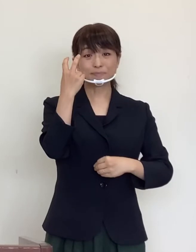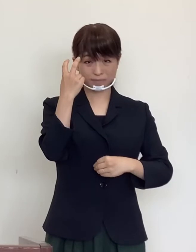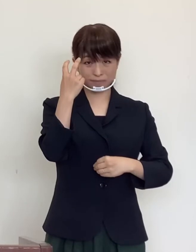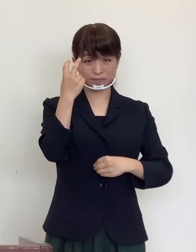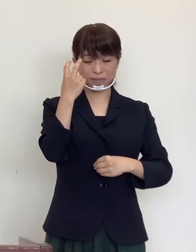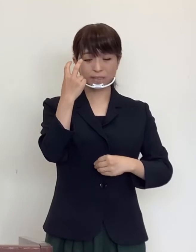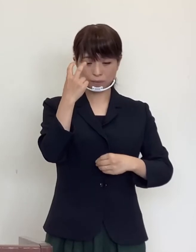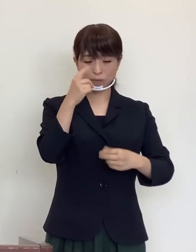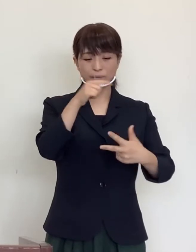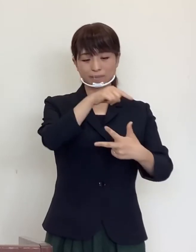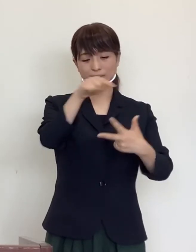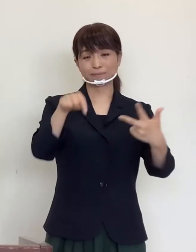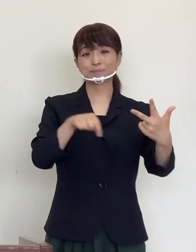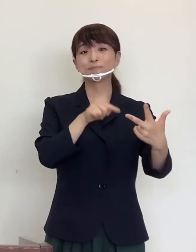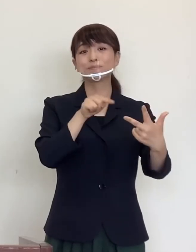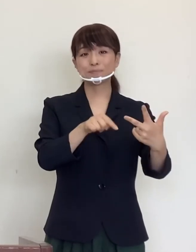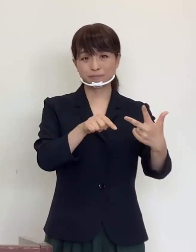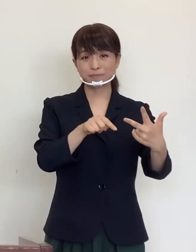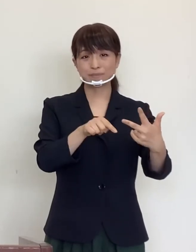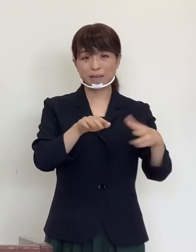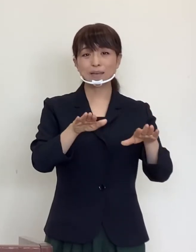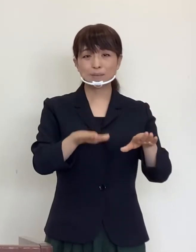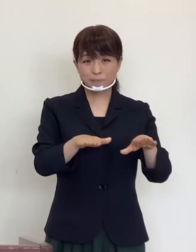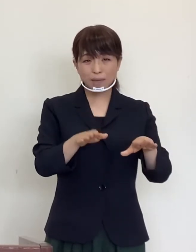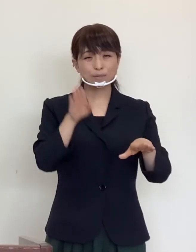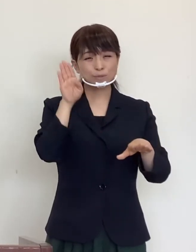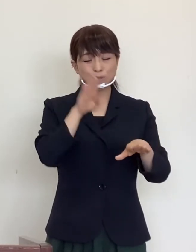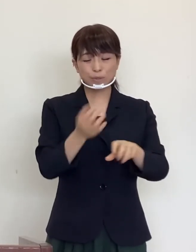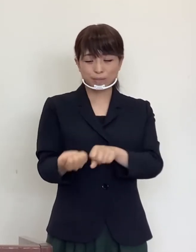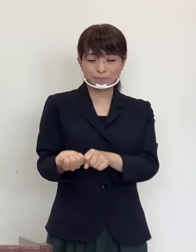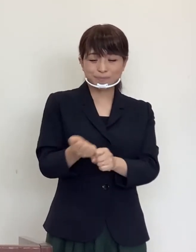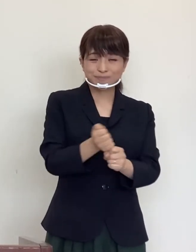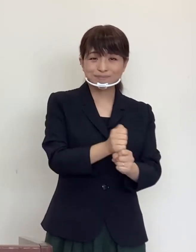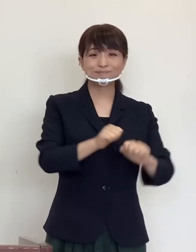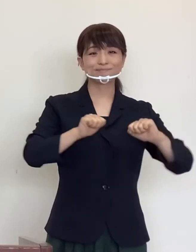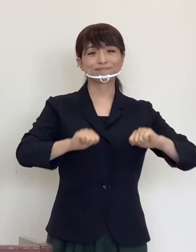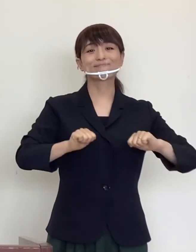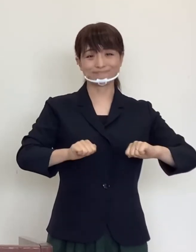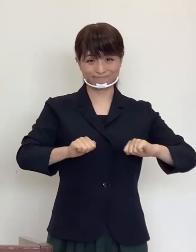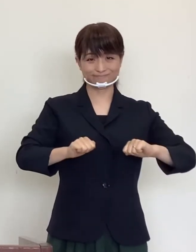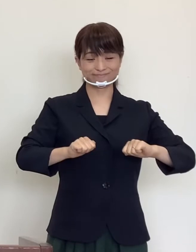but fortunately, they all fully recovered.